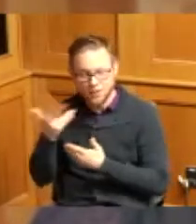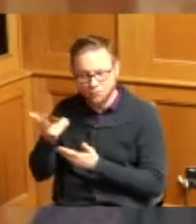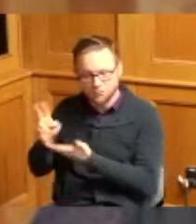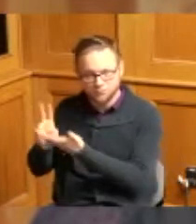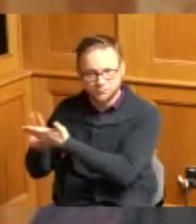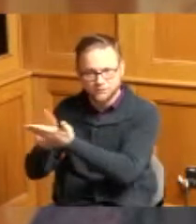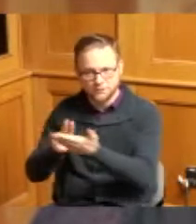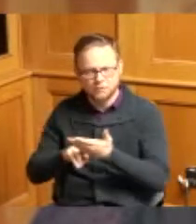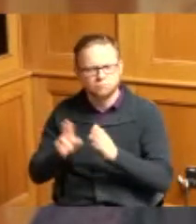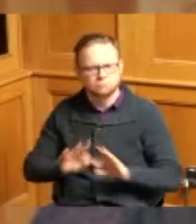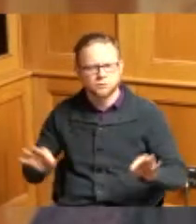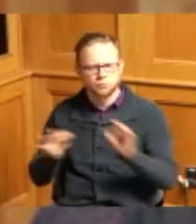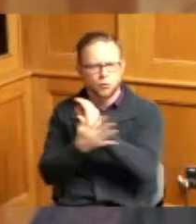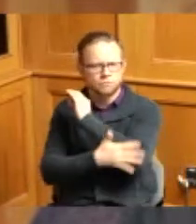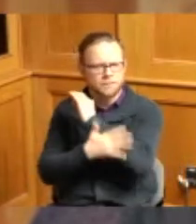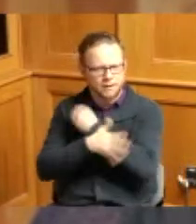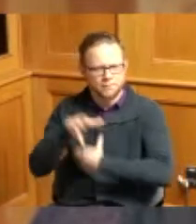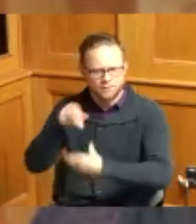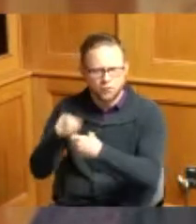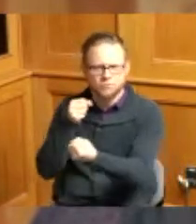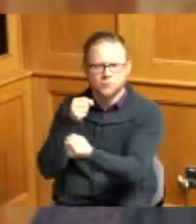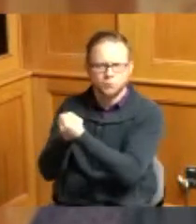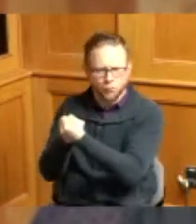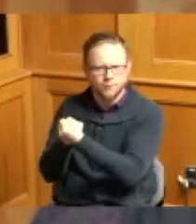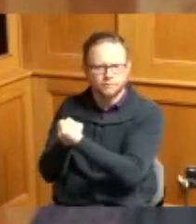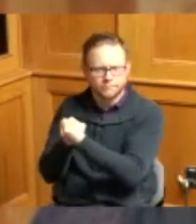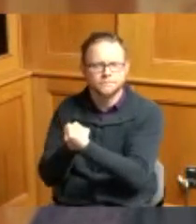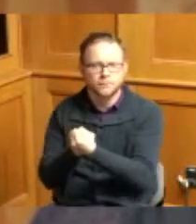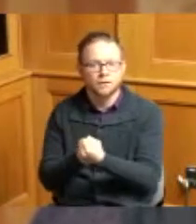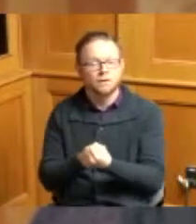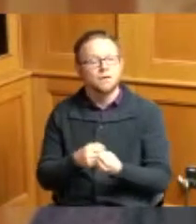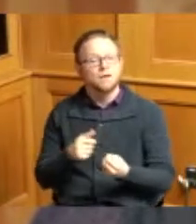be a voice in that conversation I was going to talk about the legislative lunch as well